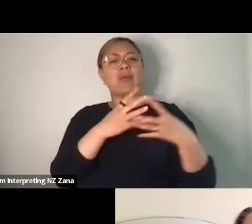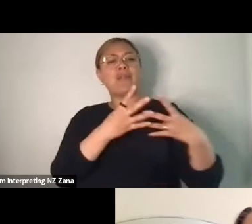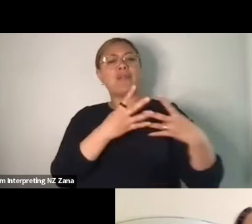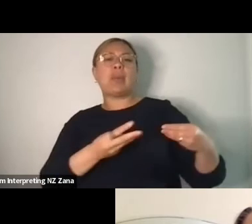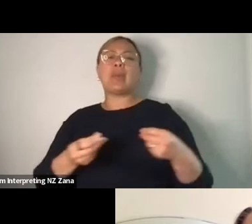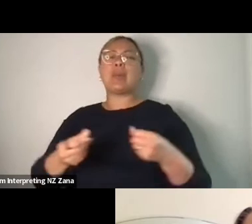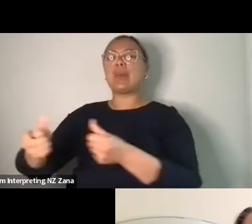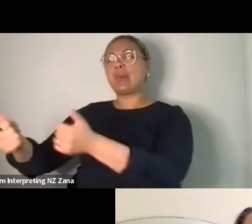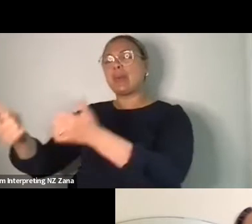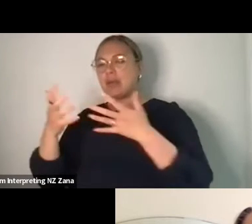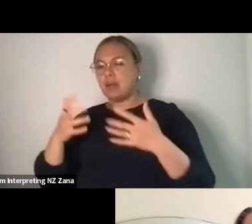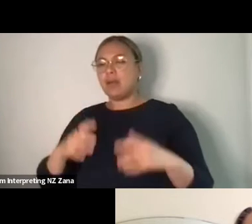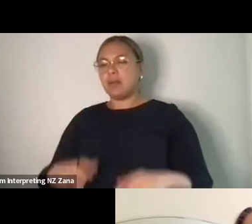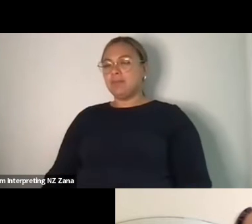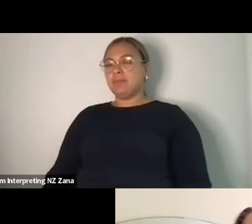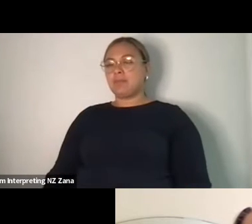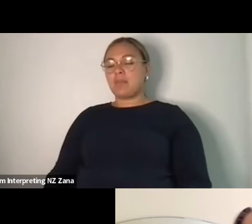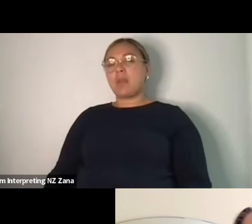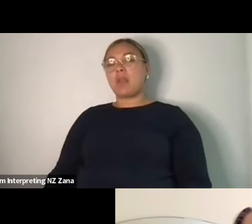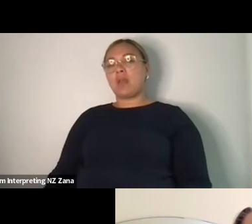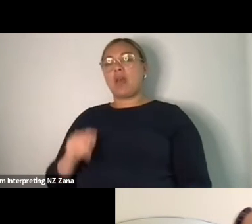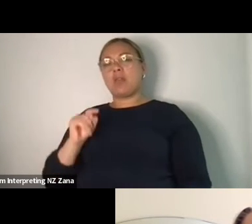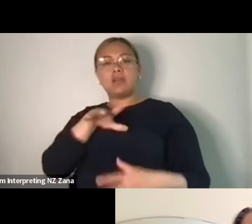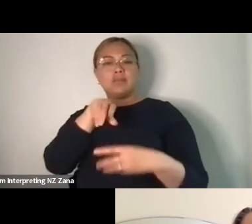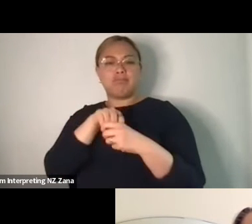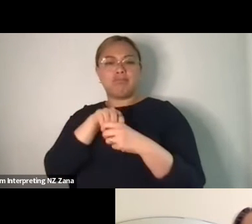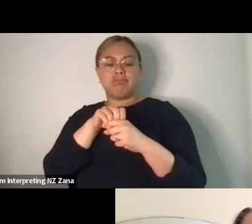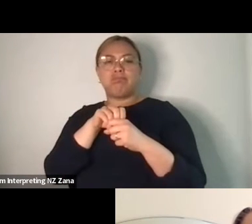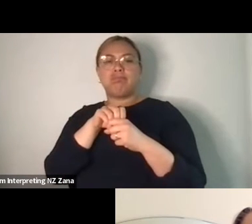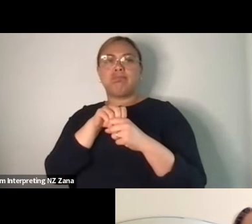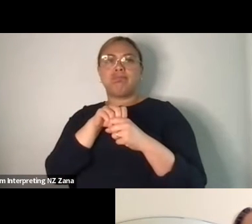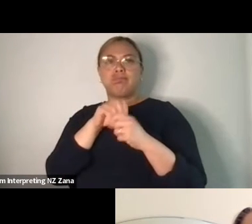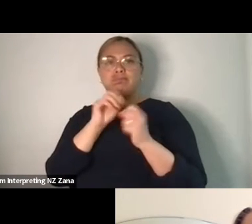So I think that's a lot, often, to do with yeah, choosing to work with people that